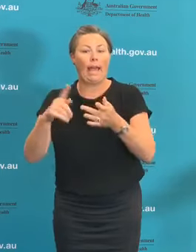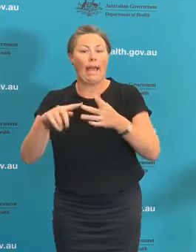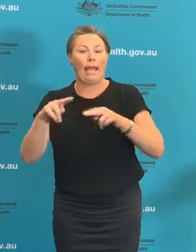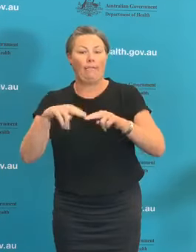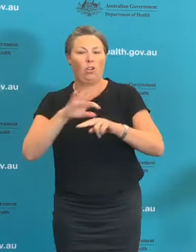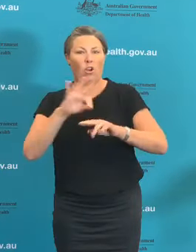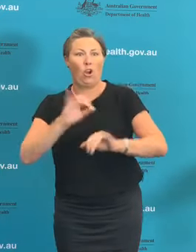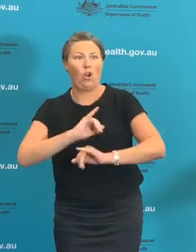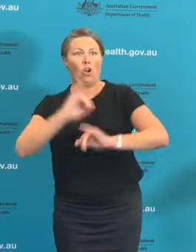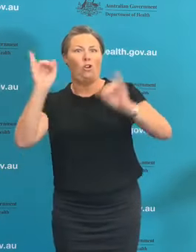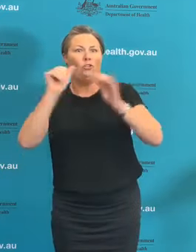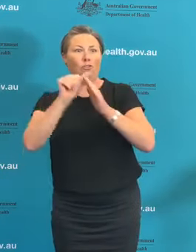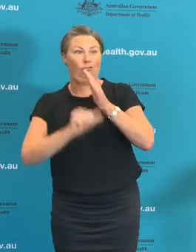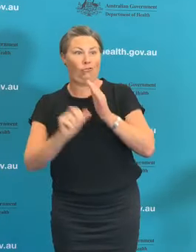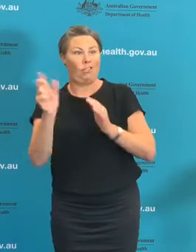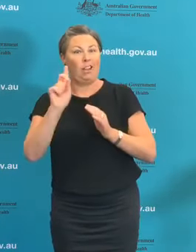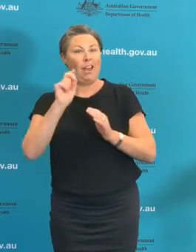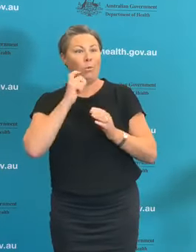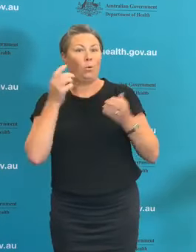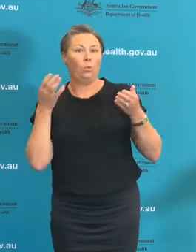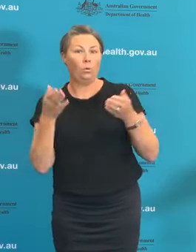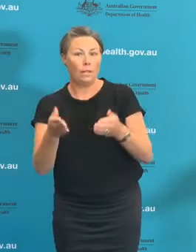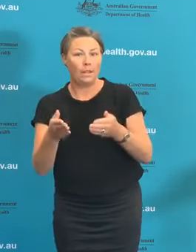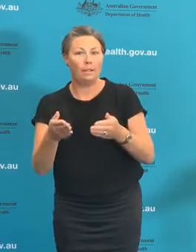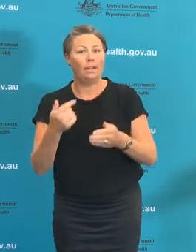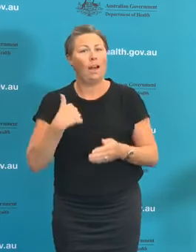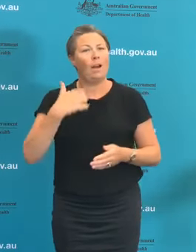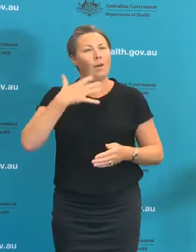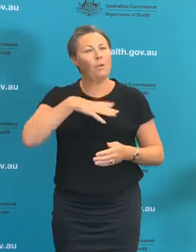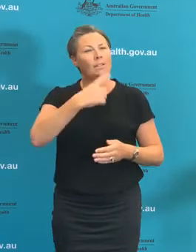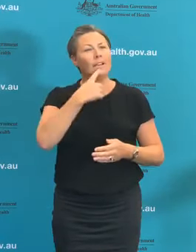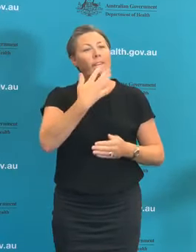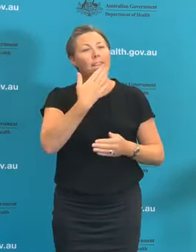group in particular for their collaborative approach across all the